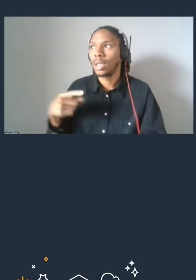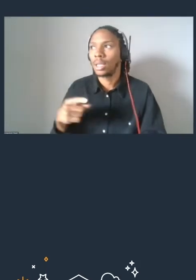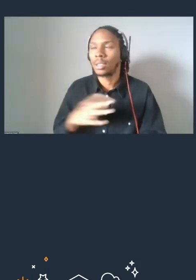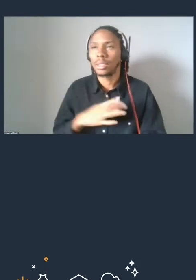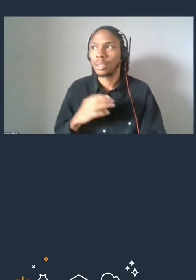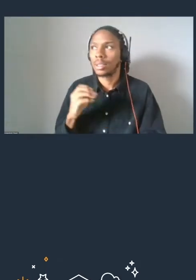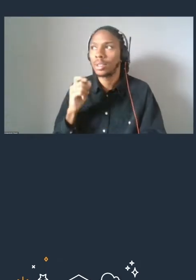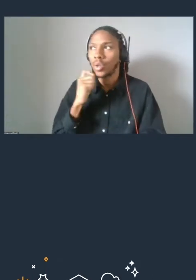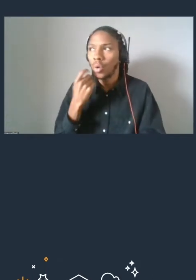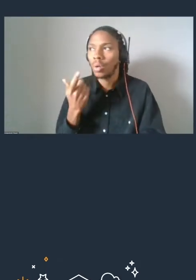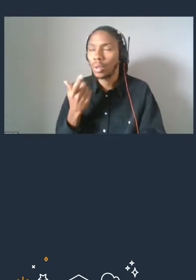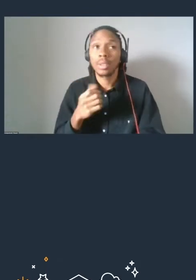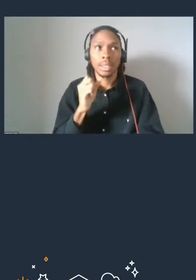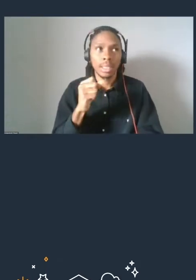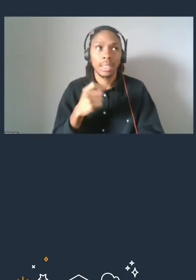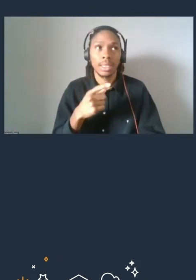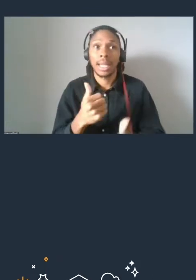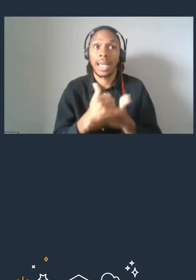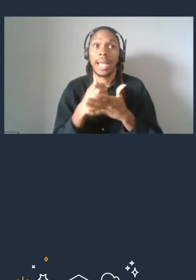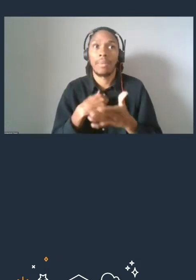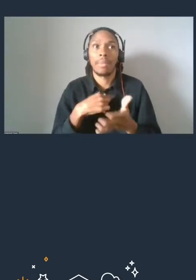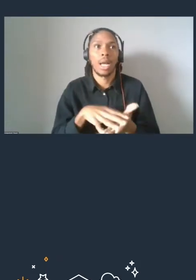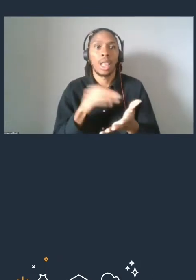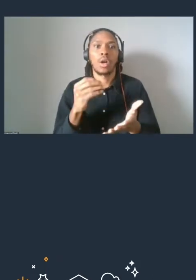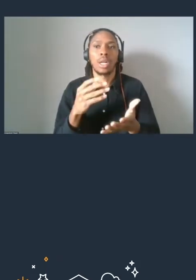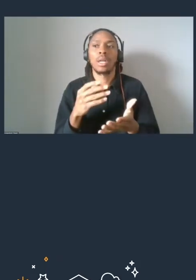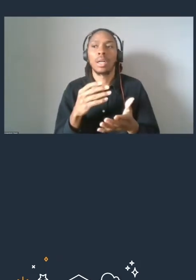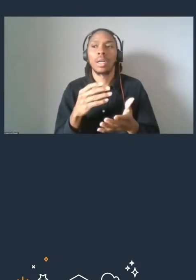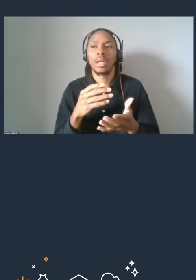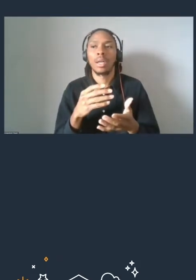This really helped me with learning object storage